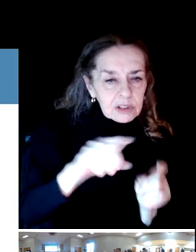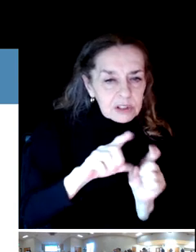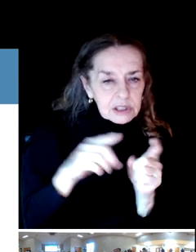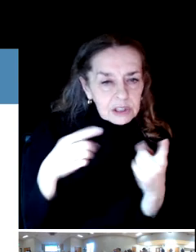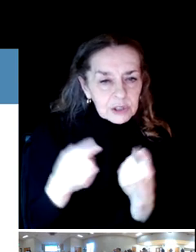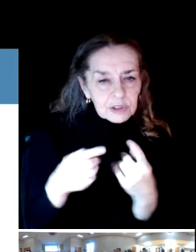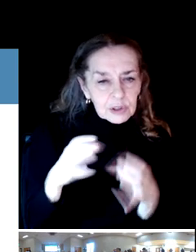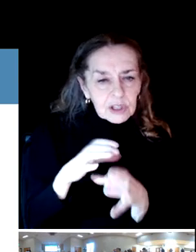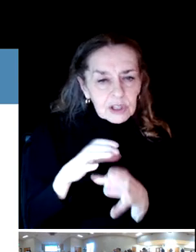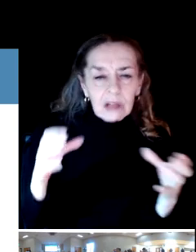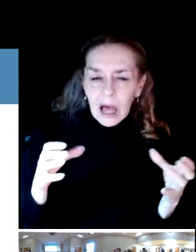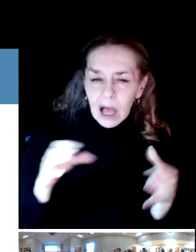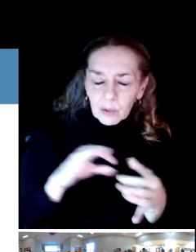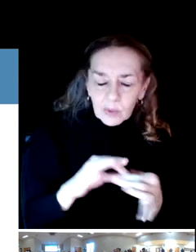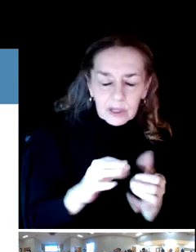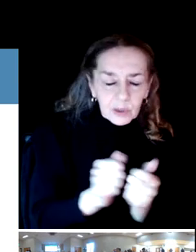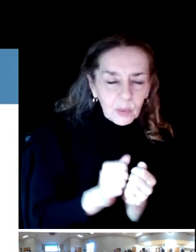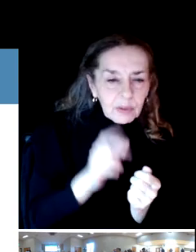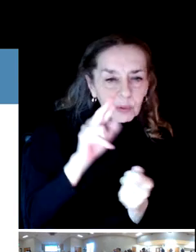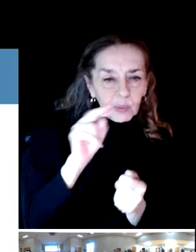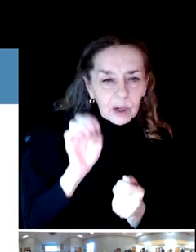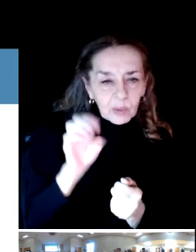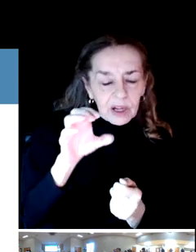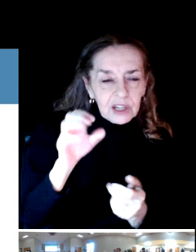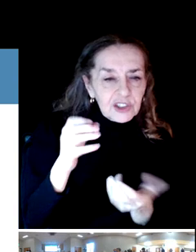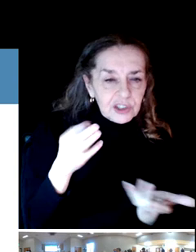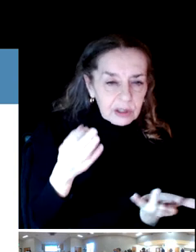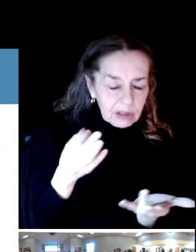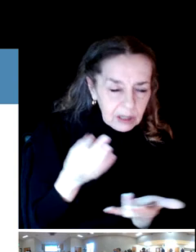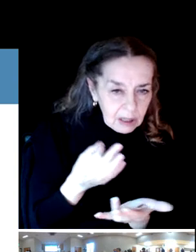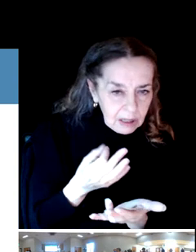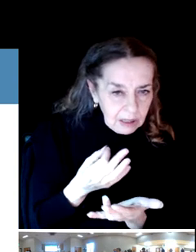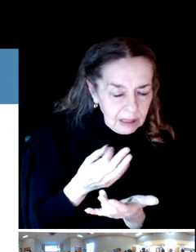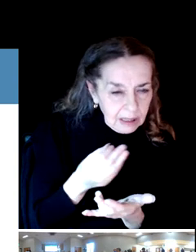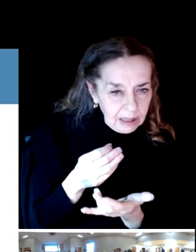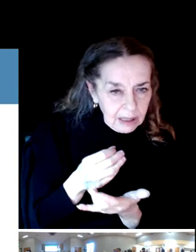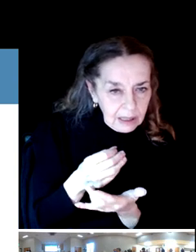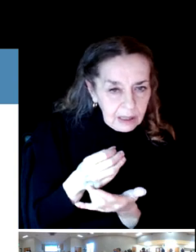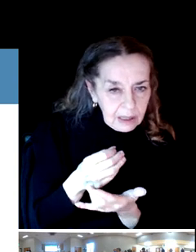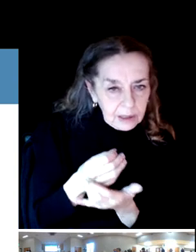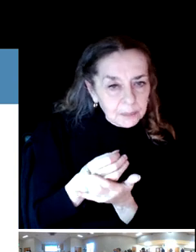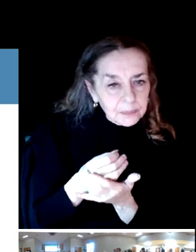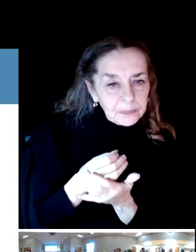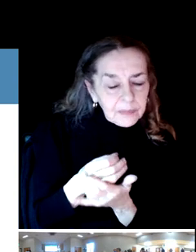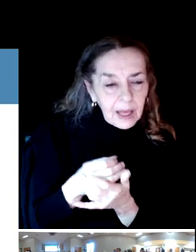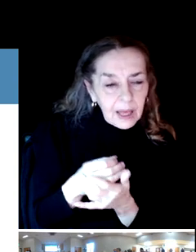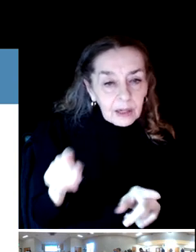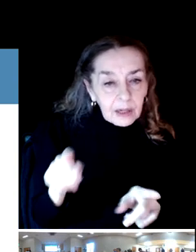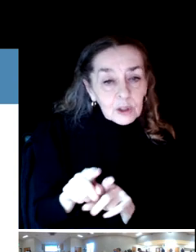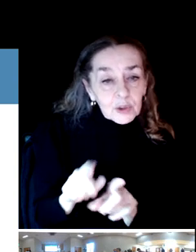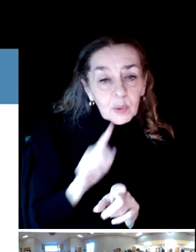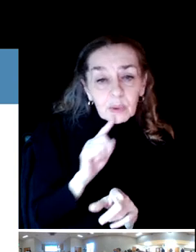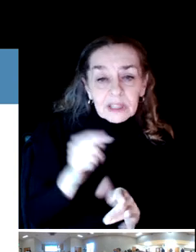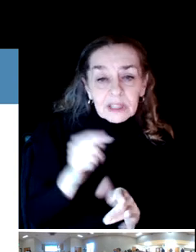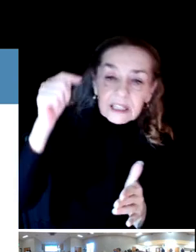We'll take a deep dive into the finances and provide opportunities to identify a number